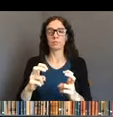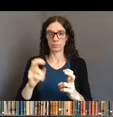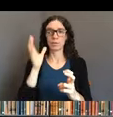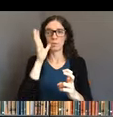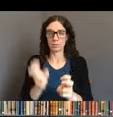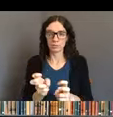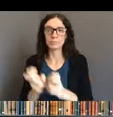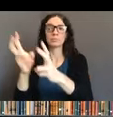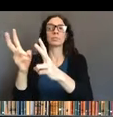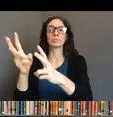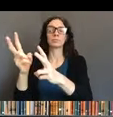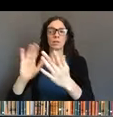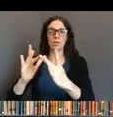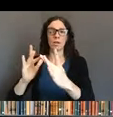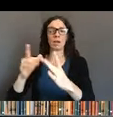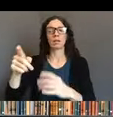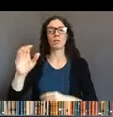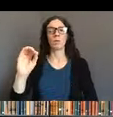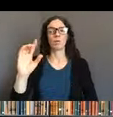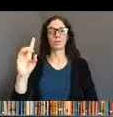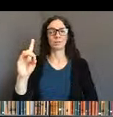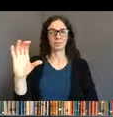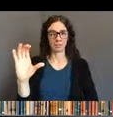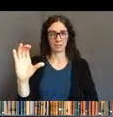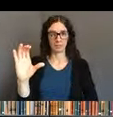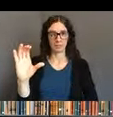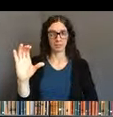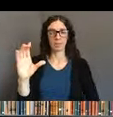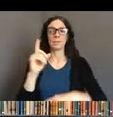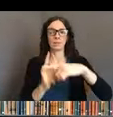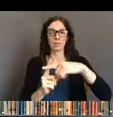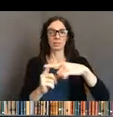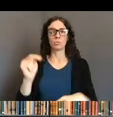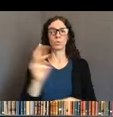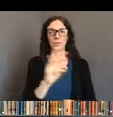the Oregon Disability Commission, and the Northwest ADA Centers' websites